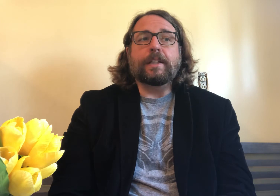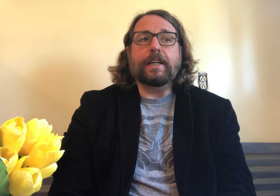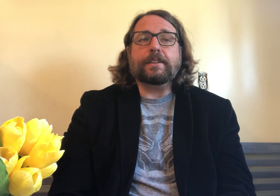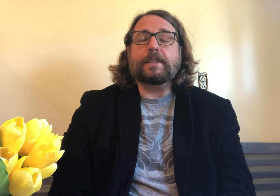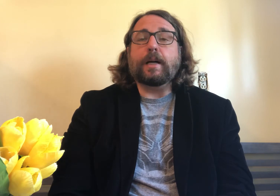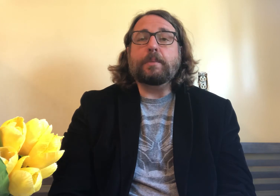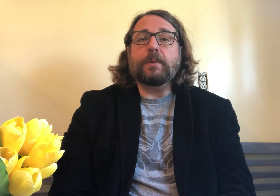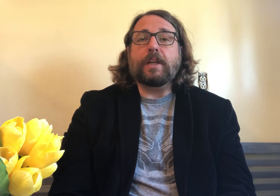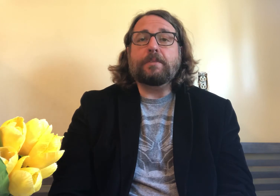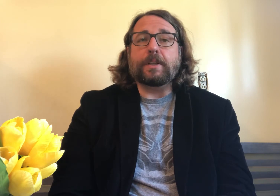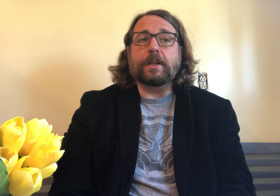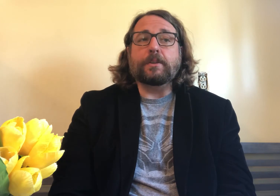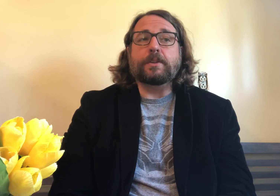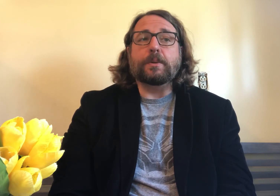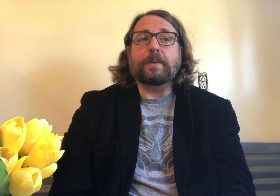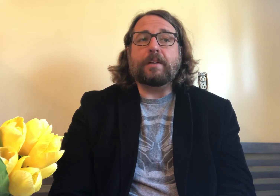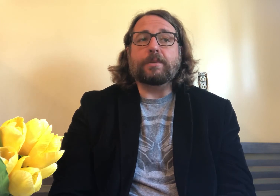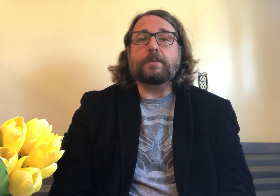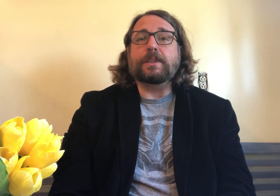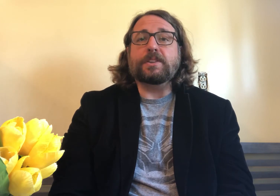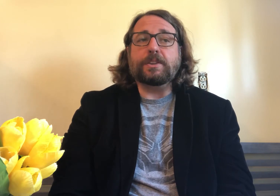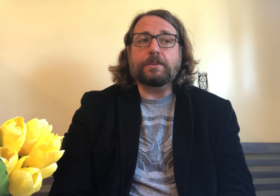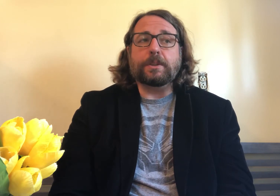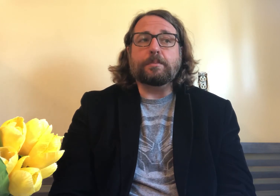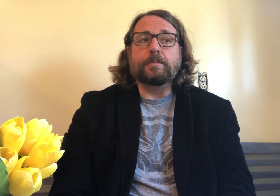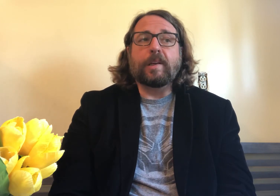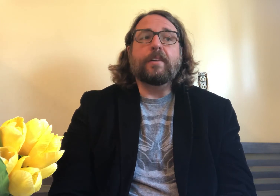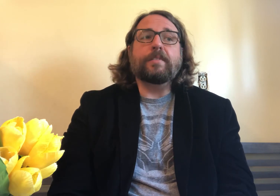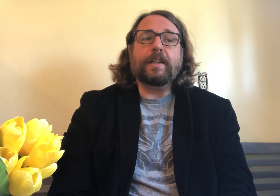Next upload that video to a platform such as YouTube.